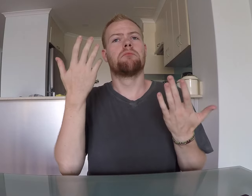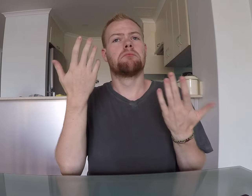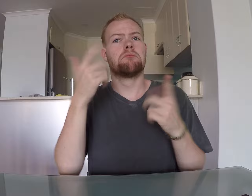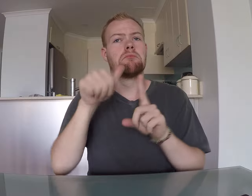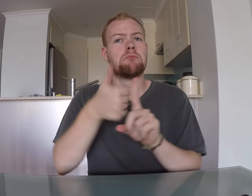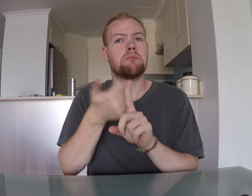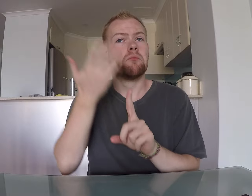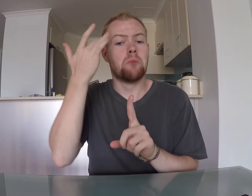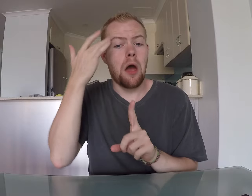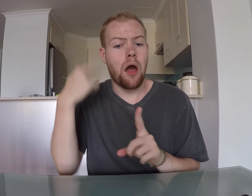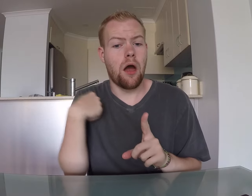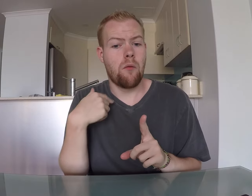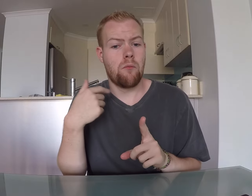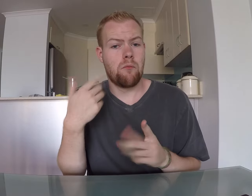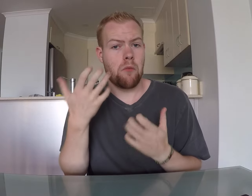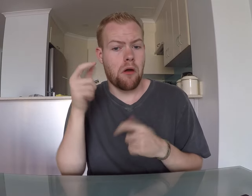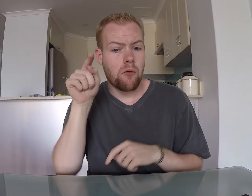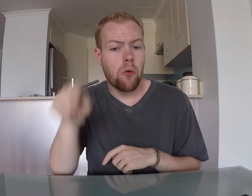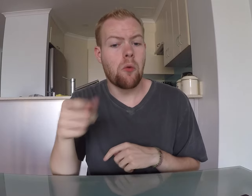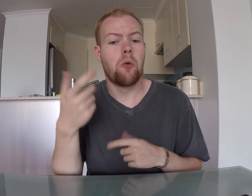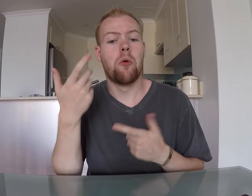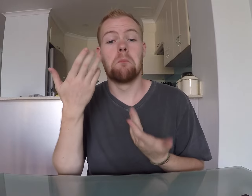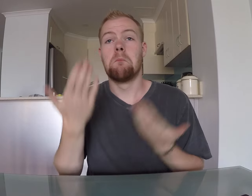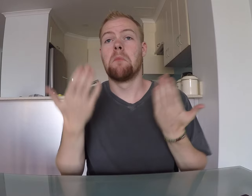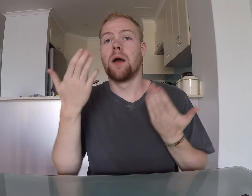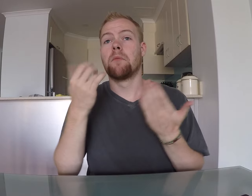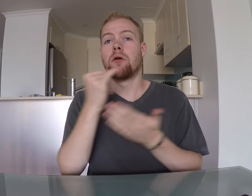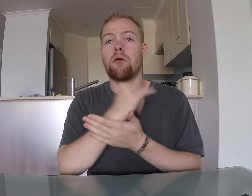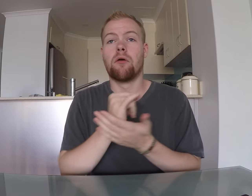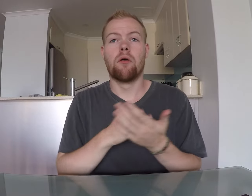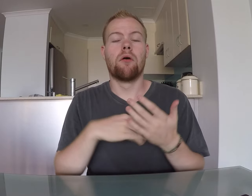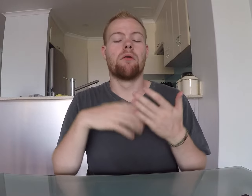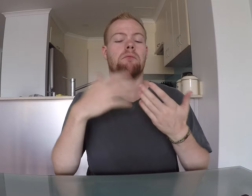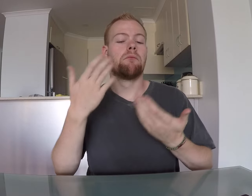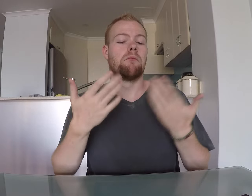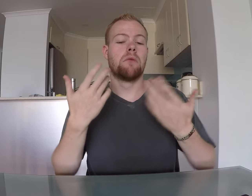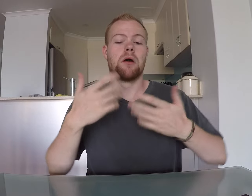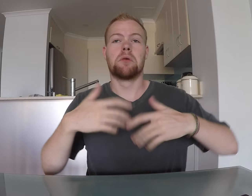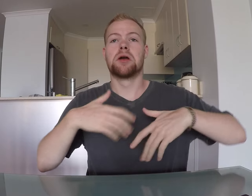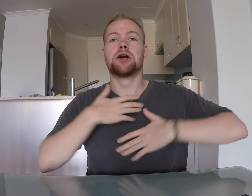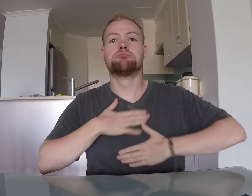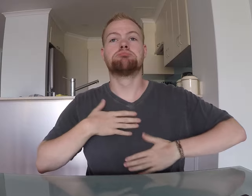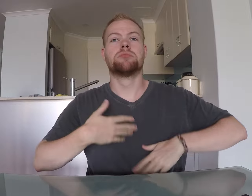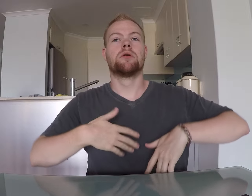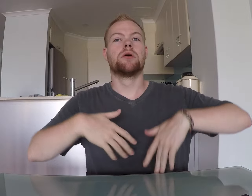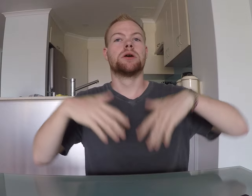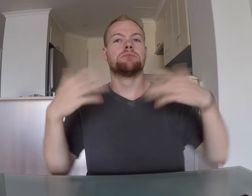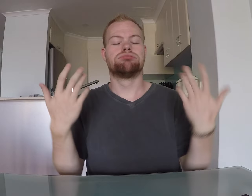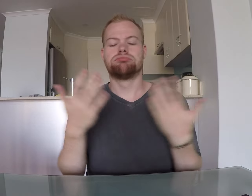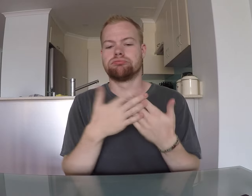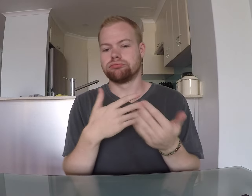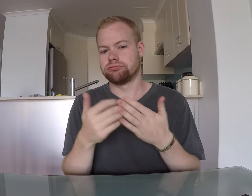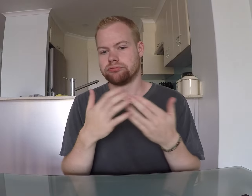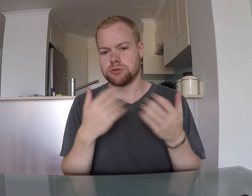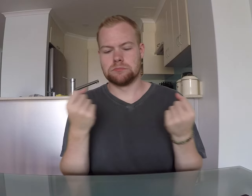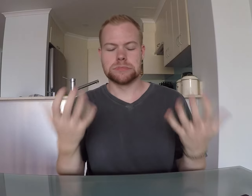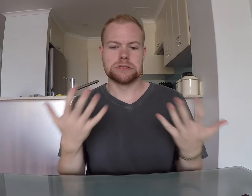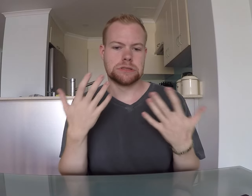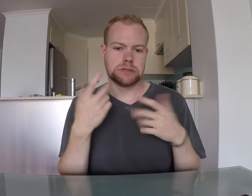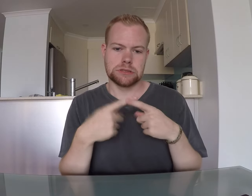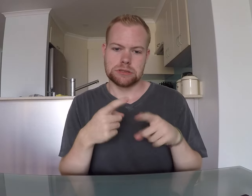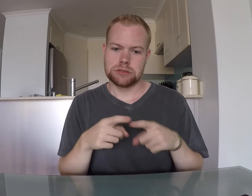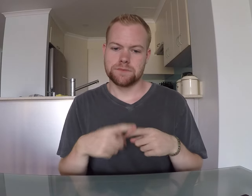The reason behind why I want to go might be art, maybe just for fun, whatever, many different things.